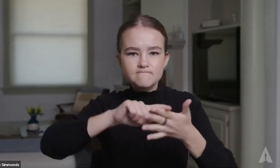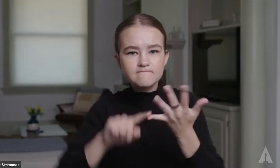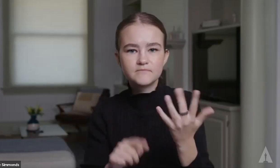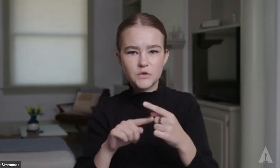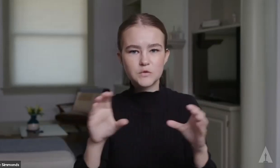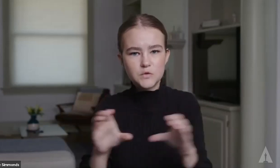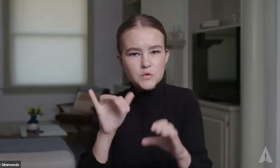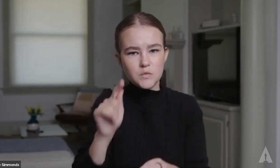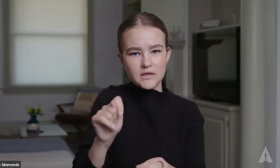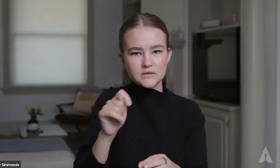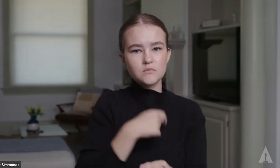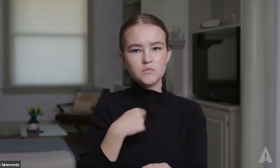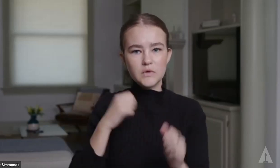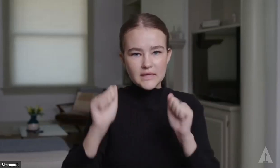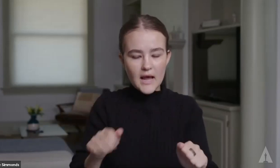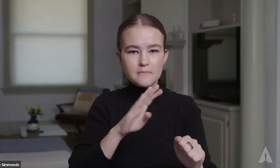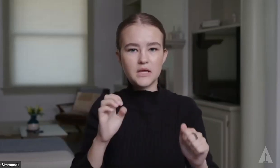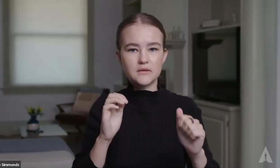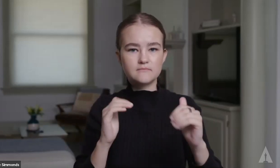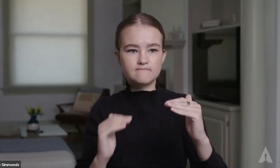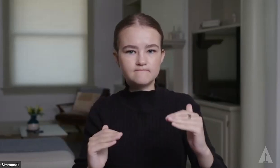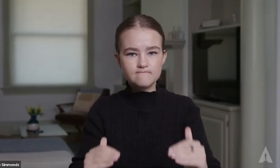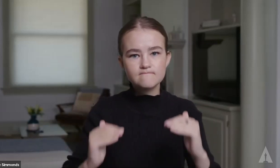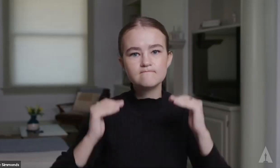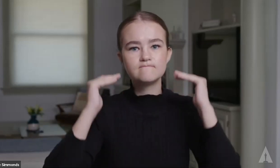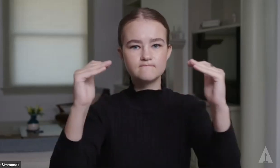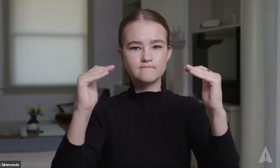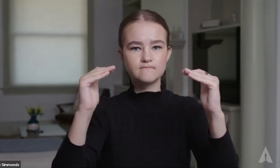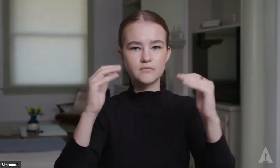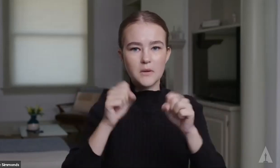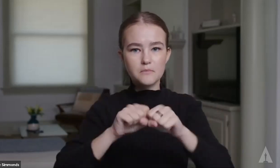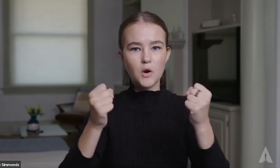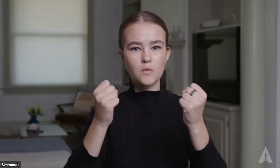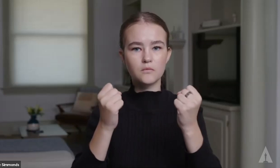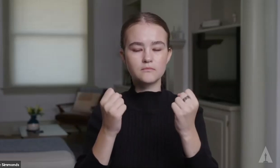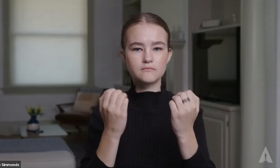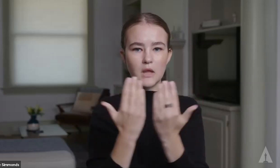We are good enough to do it. We can be successful. We can break through the barriers